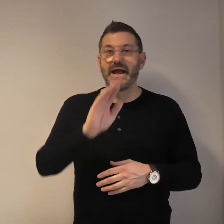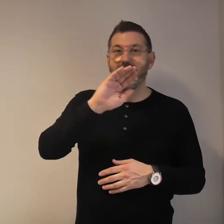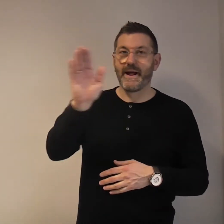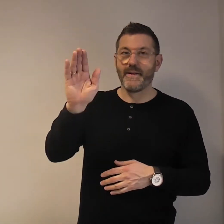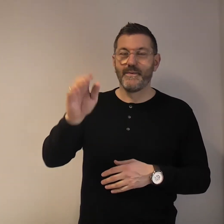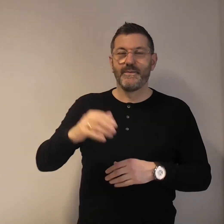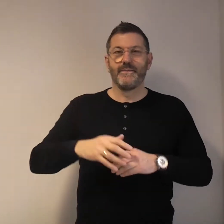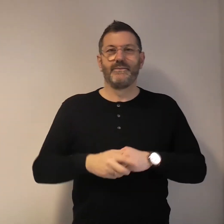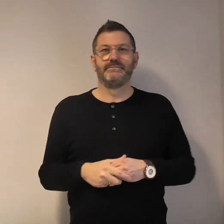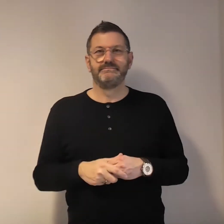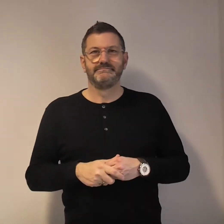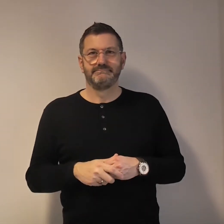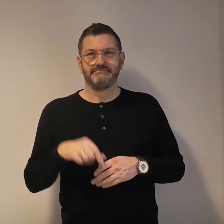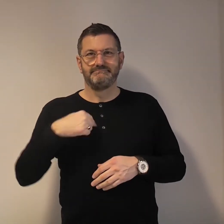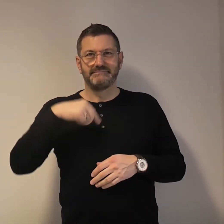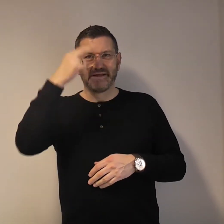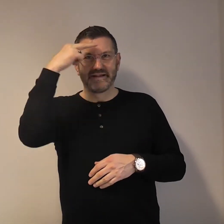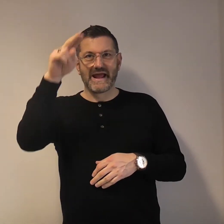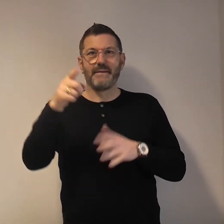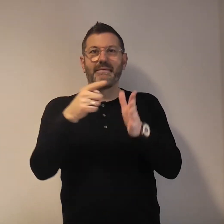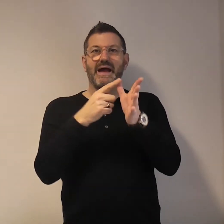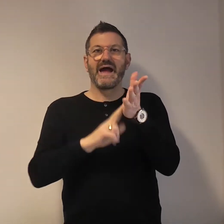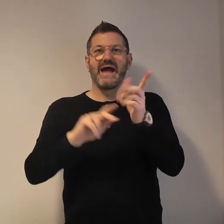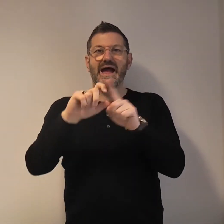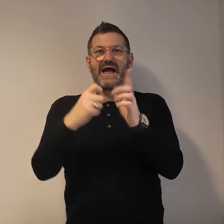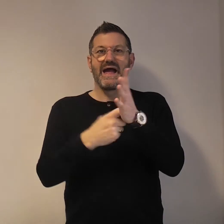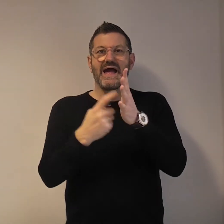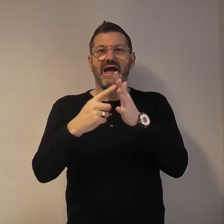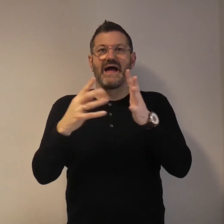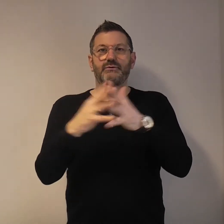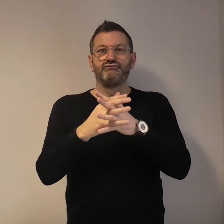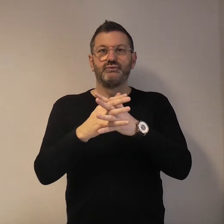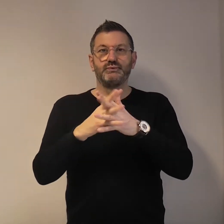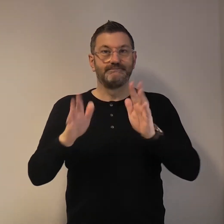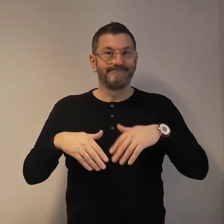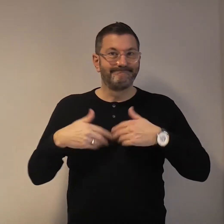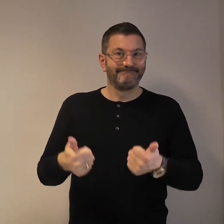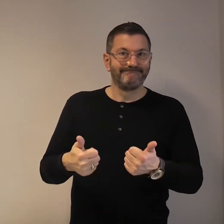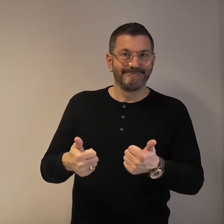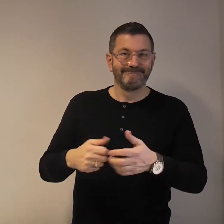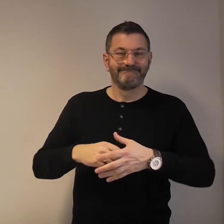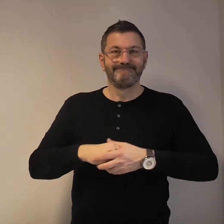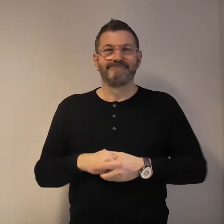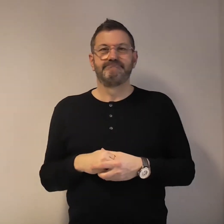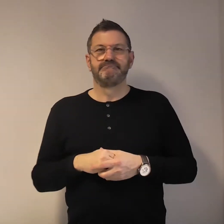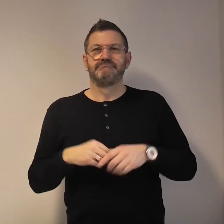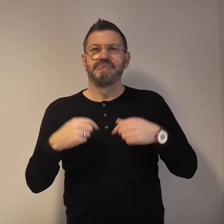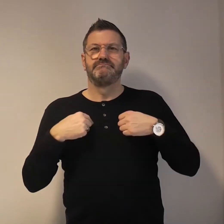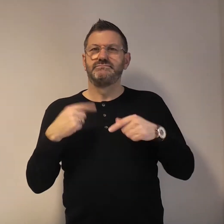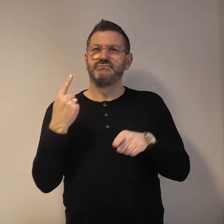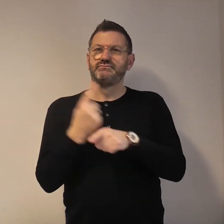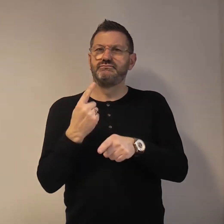Hello, my name is Andrew, how are you?